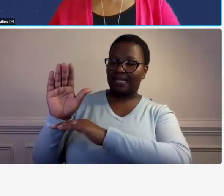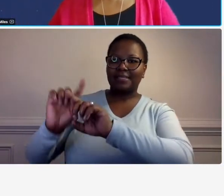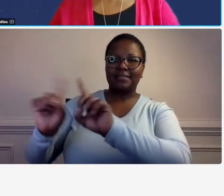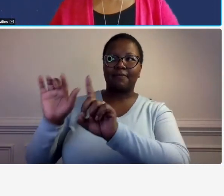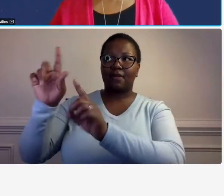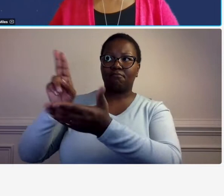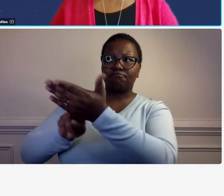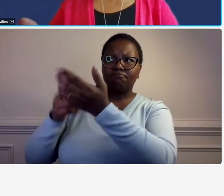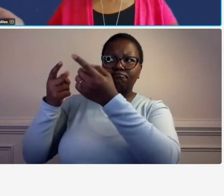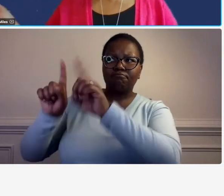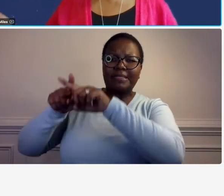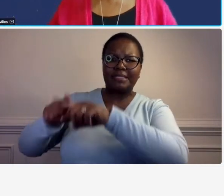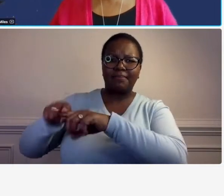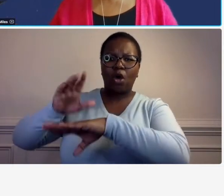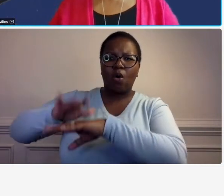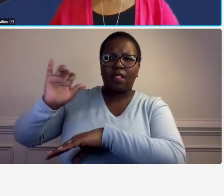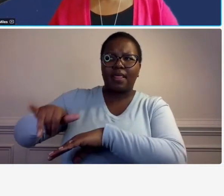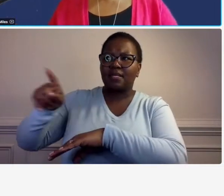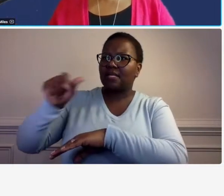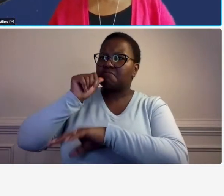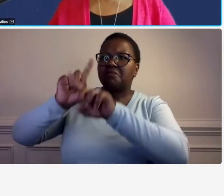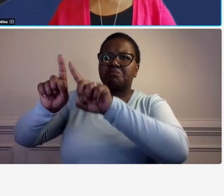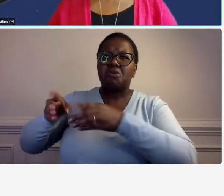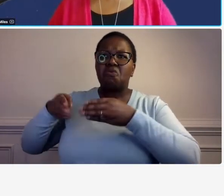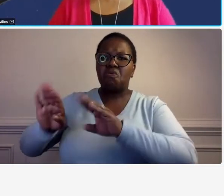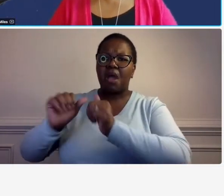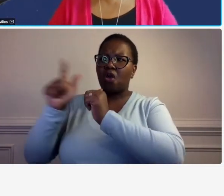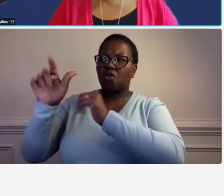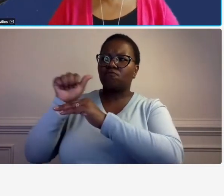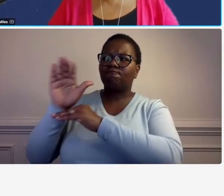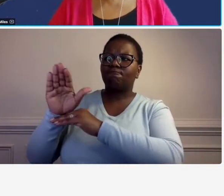client so you could have 10 different ways that you bill your clients however the way that you